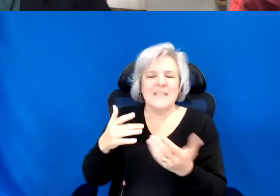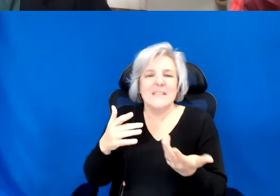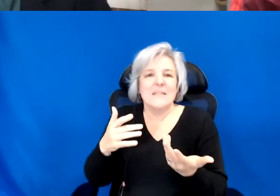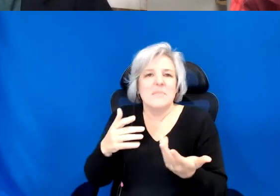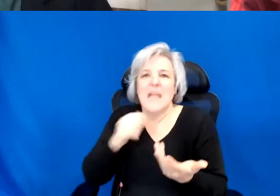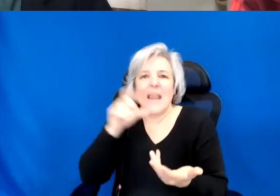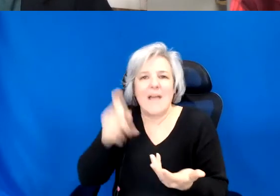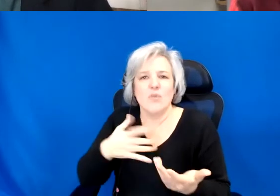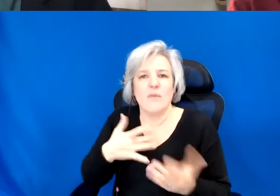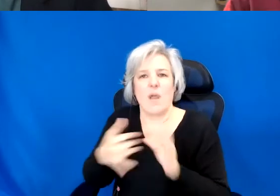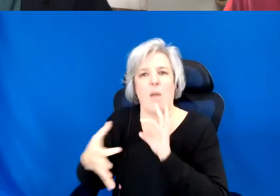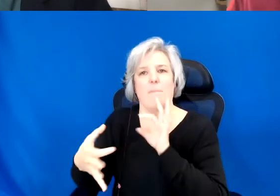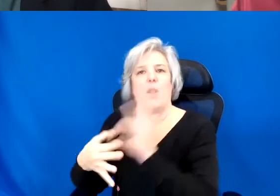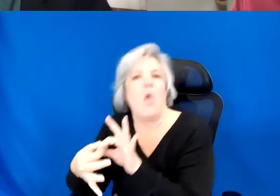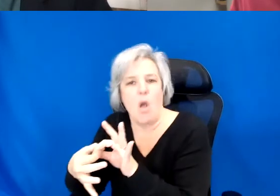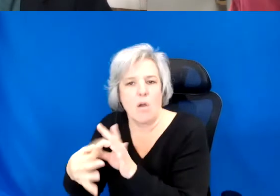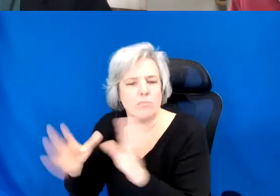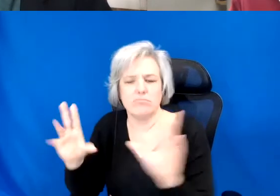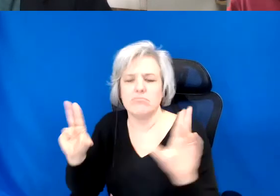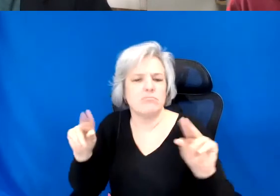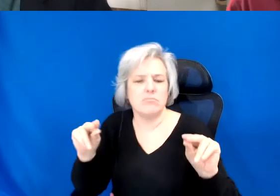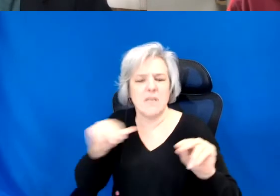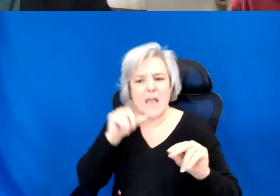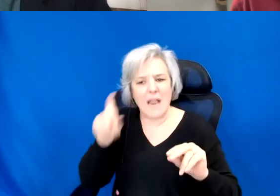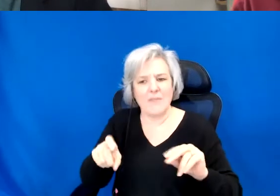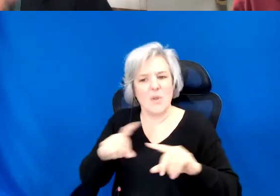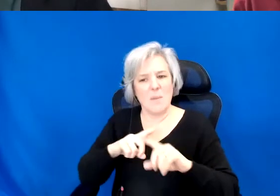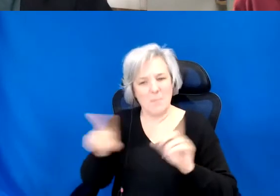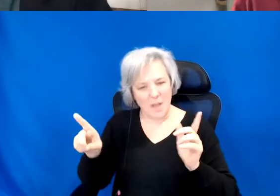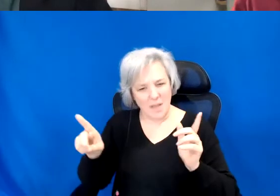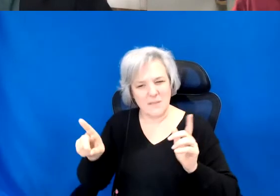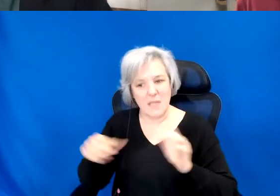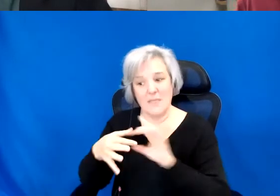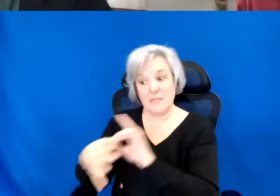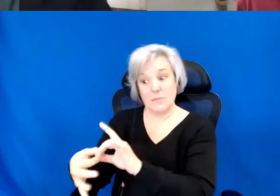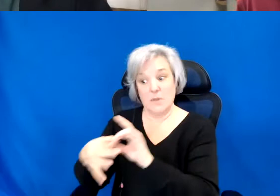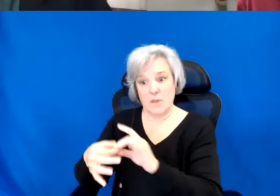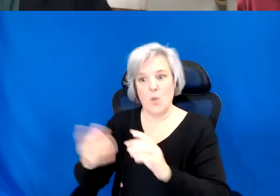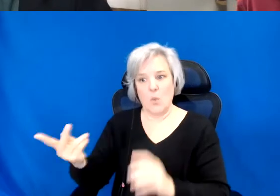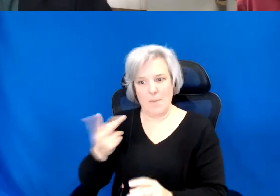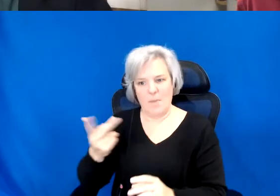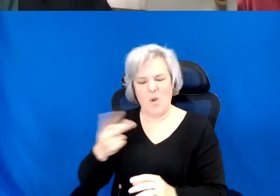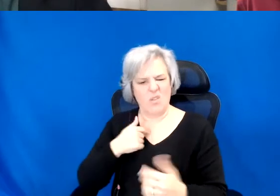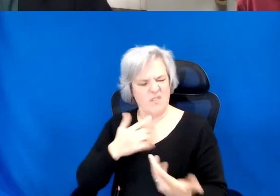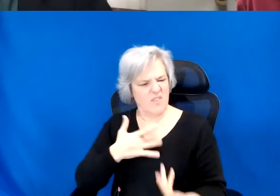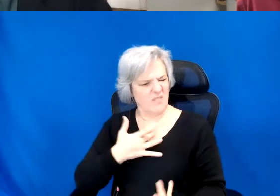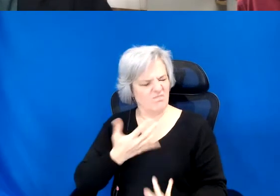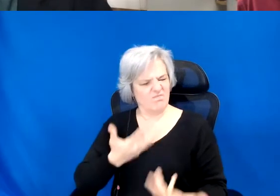Some kind of network that troubles the way that we thought we, were or thought we were